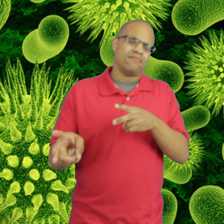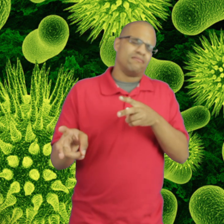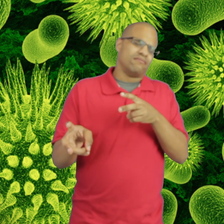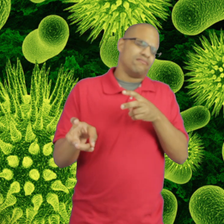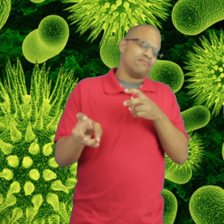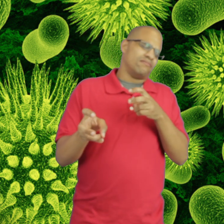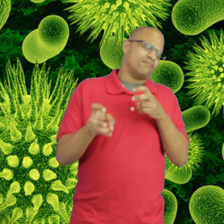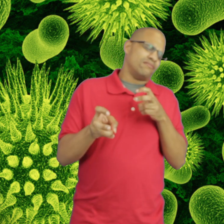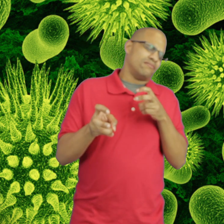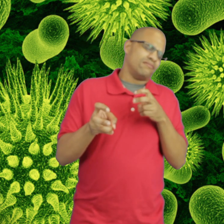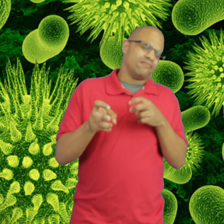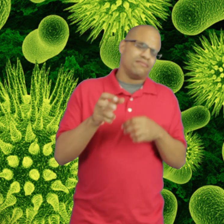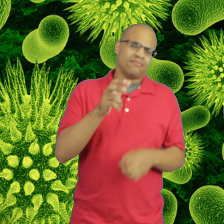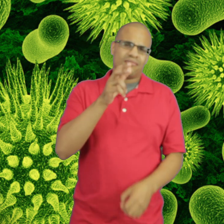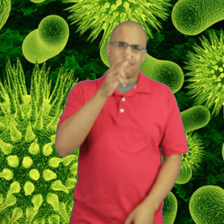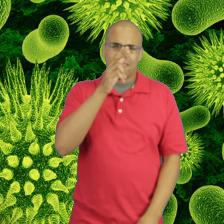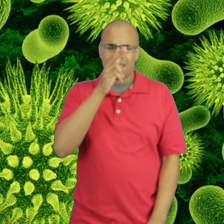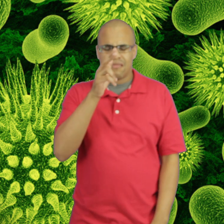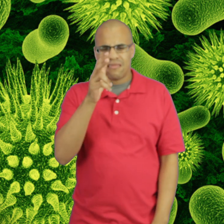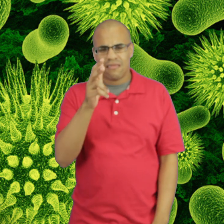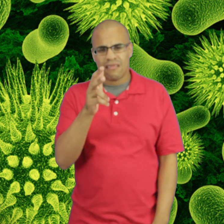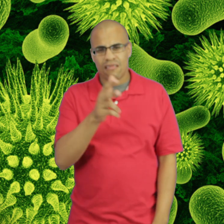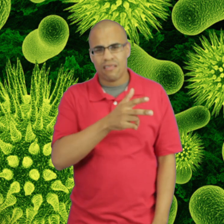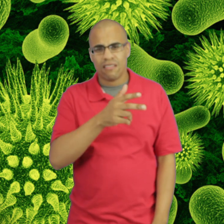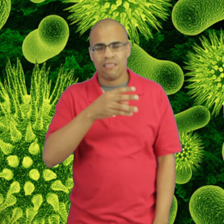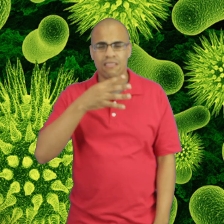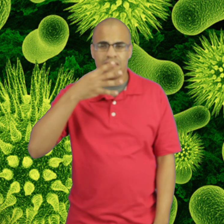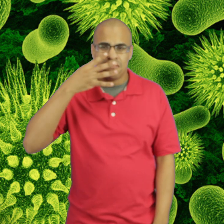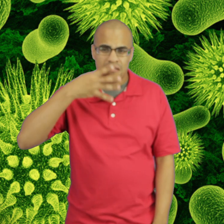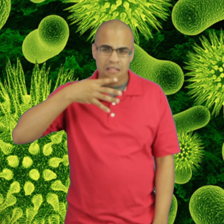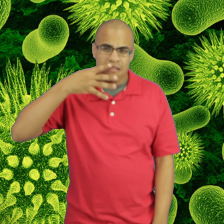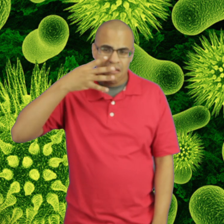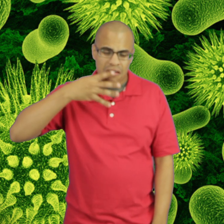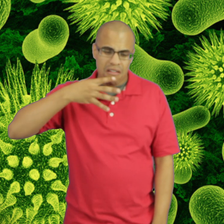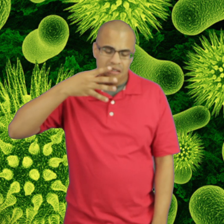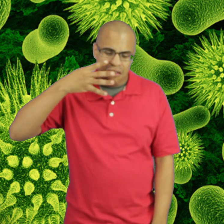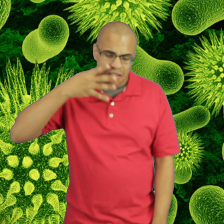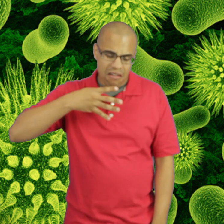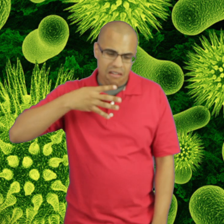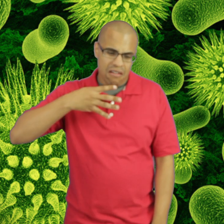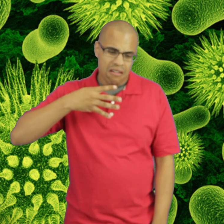Bed Ridden and feel lousy My nose is running